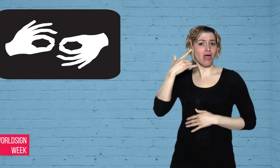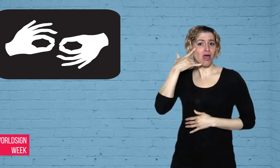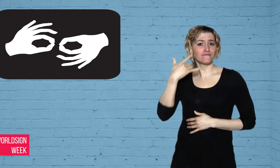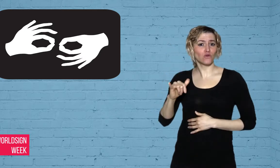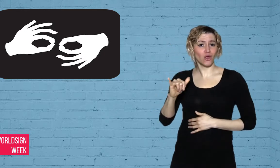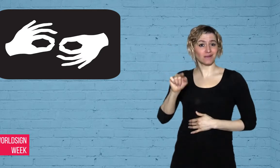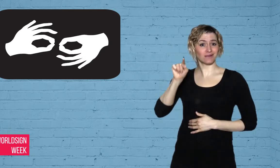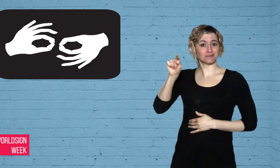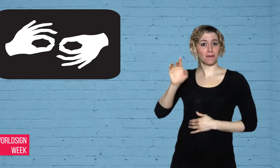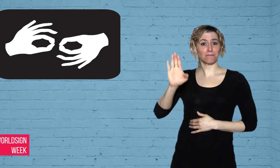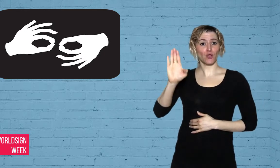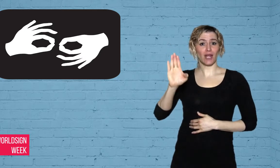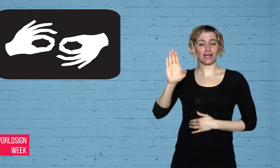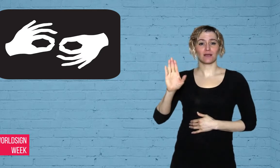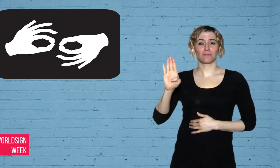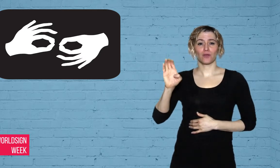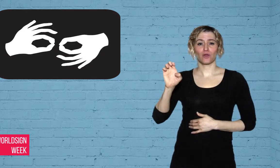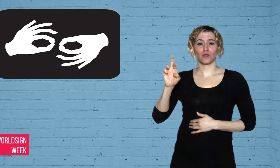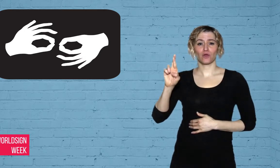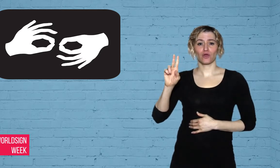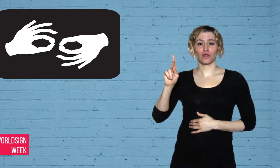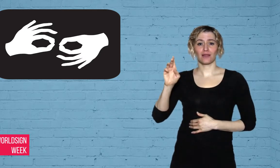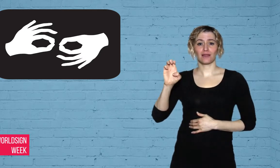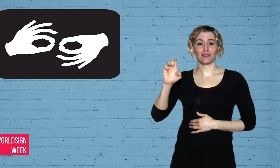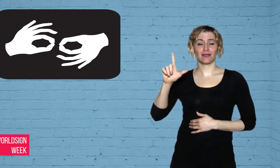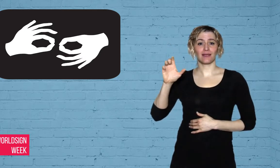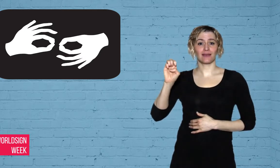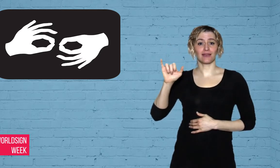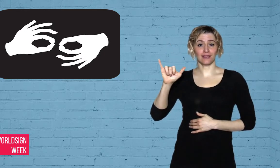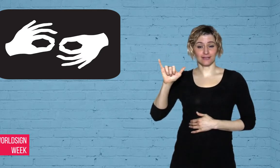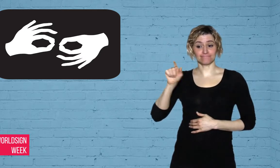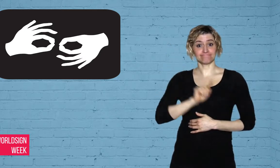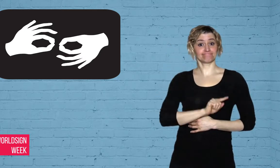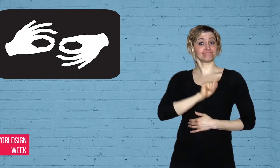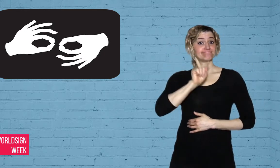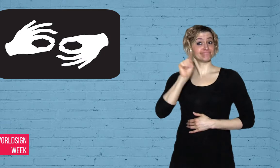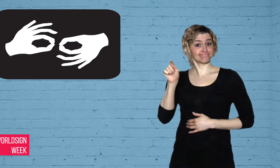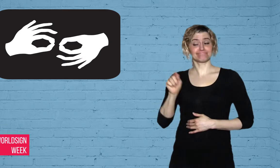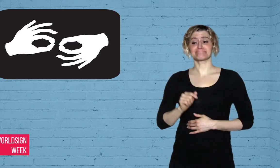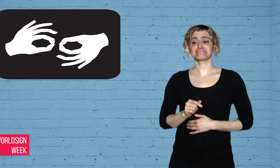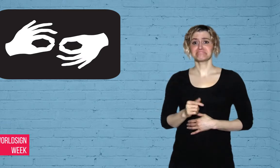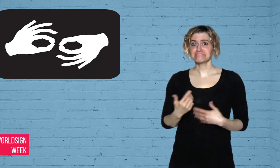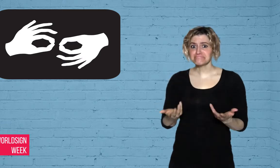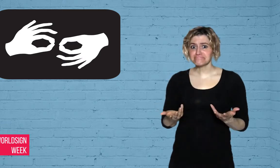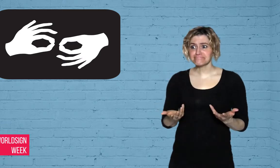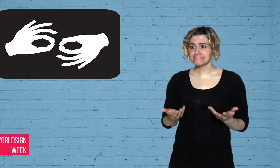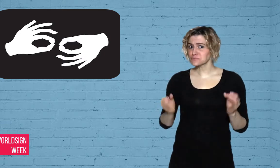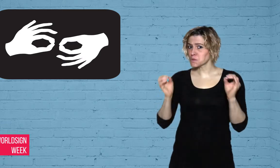classroom trying to read lips, trying